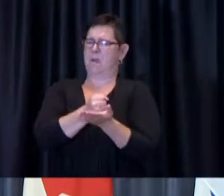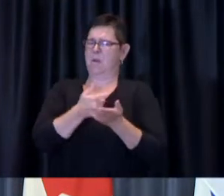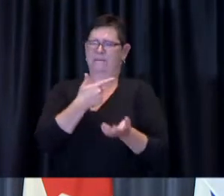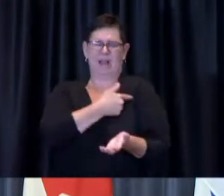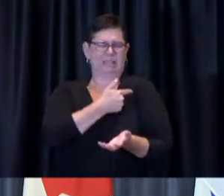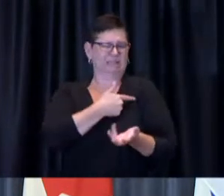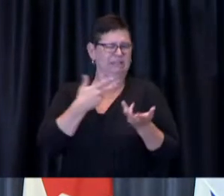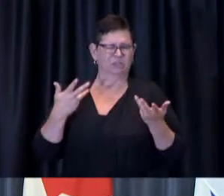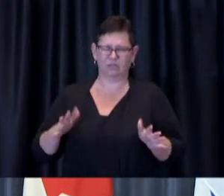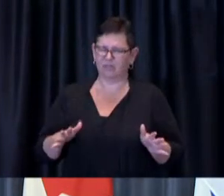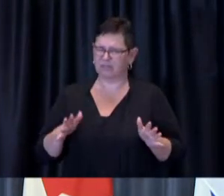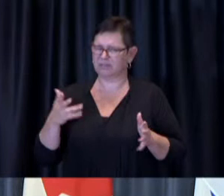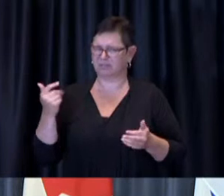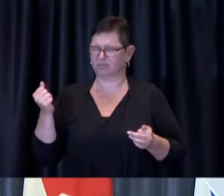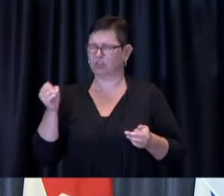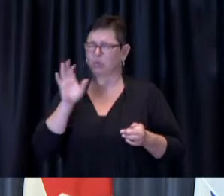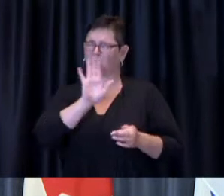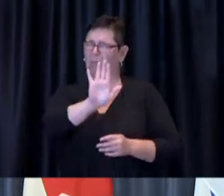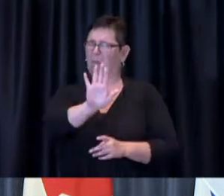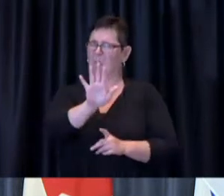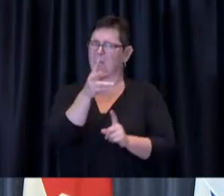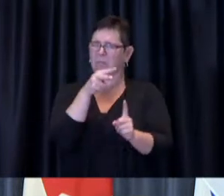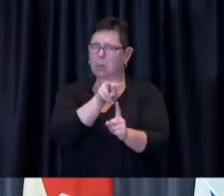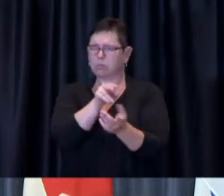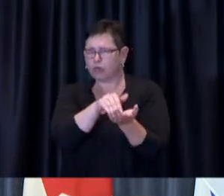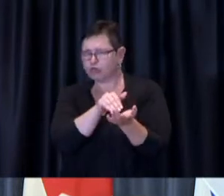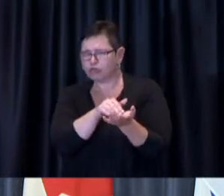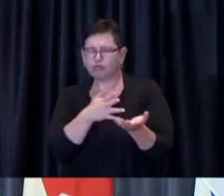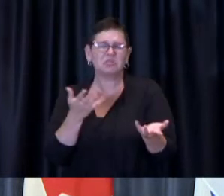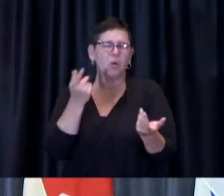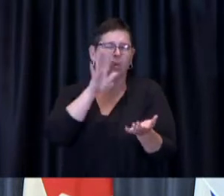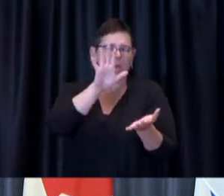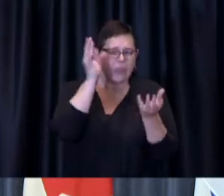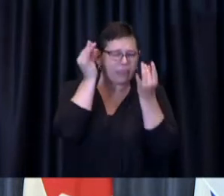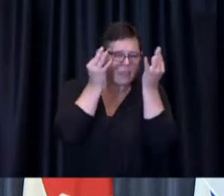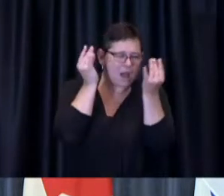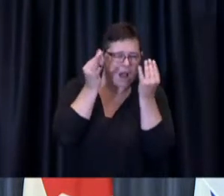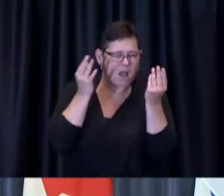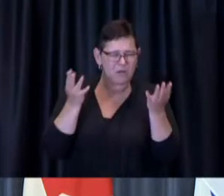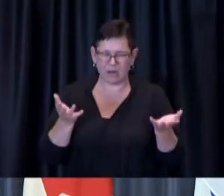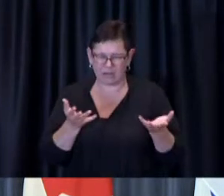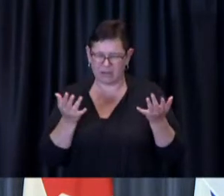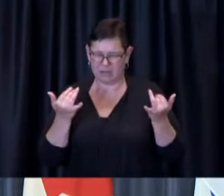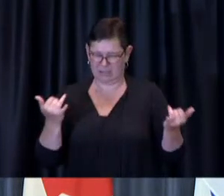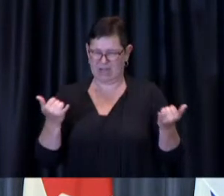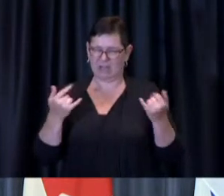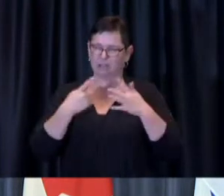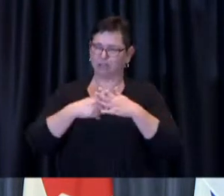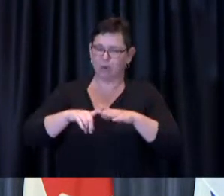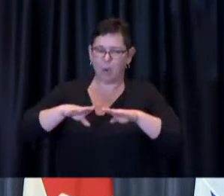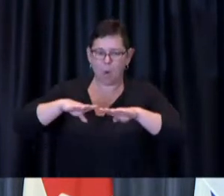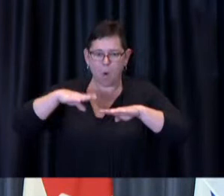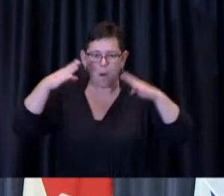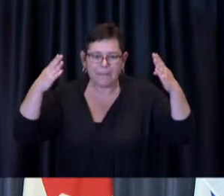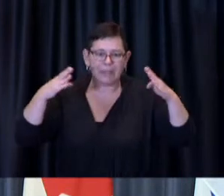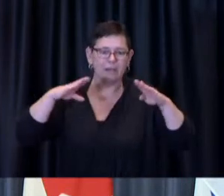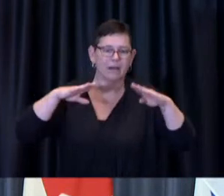is your where do you stand on this as we start opening up on uh on the idea of an immunization